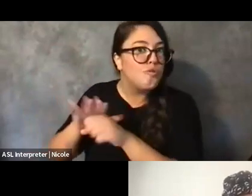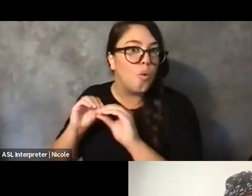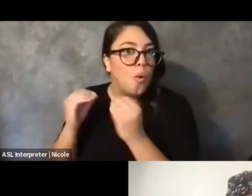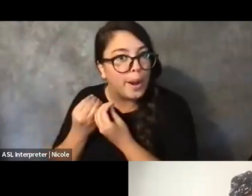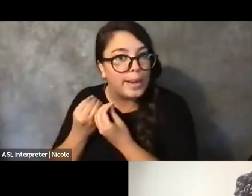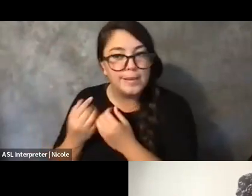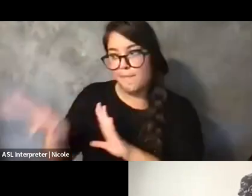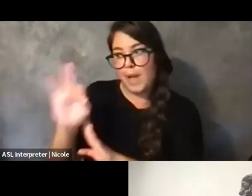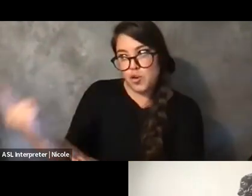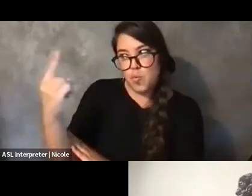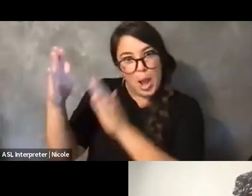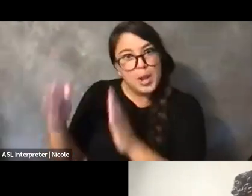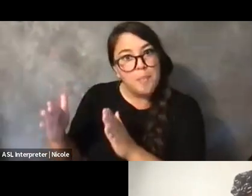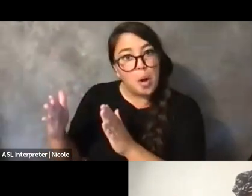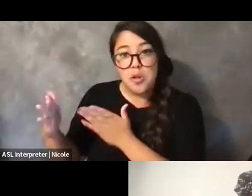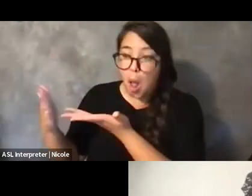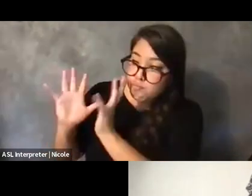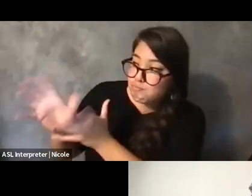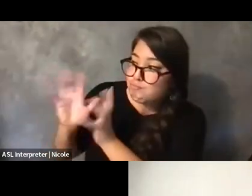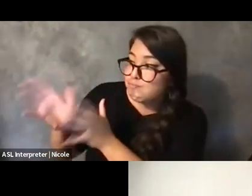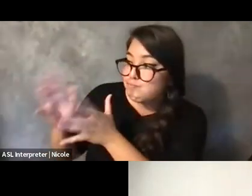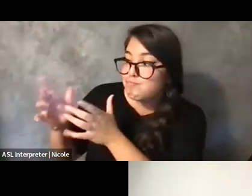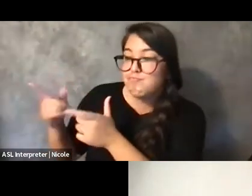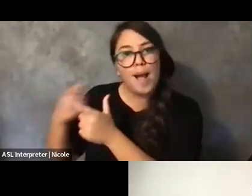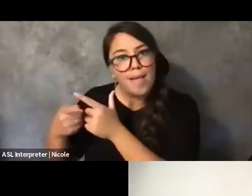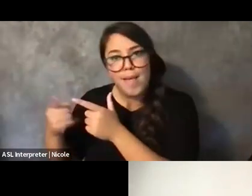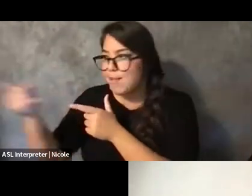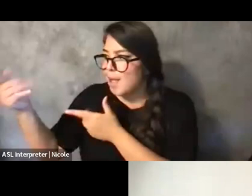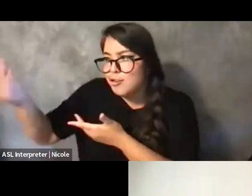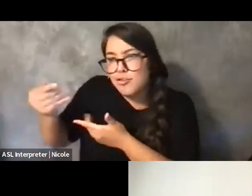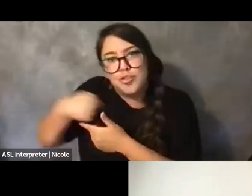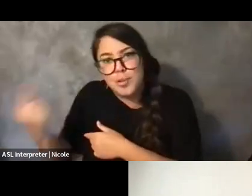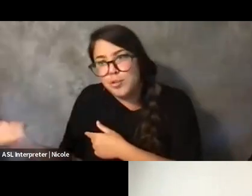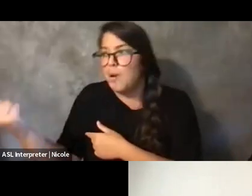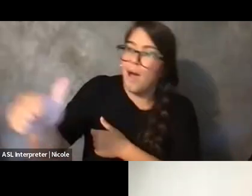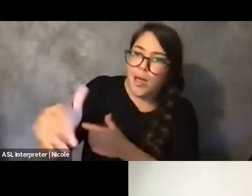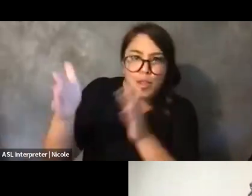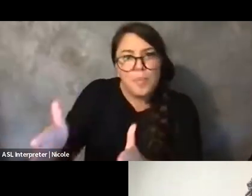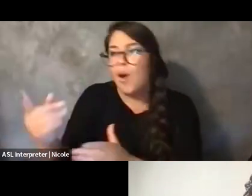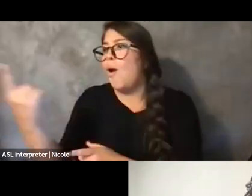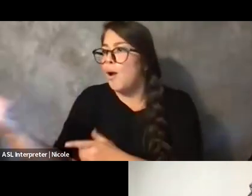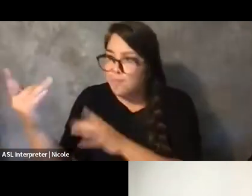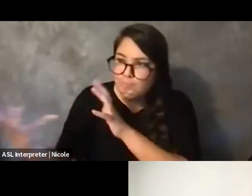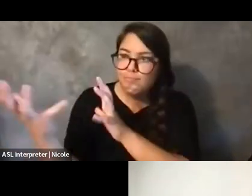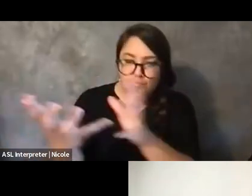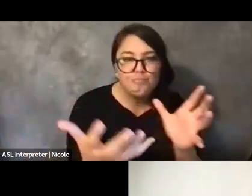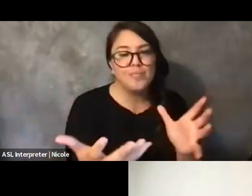and that would lead me to talk to another person, but just kind of trying my best to put myself out there, which is unfortunate, it shouldn't be that way,